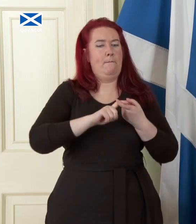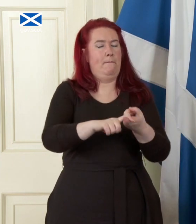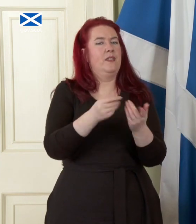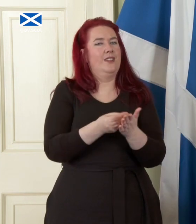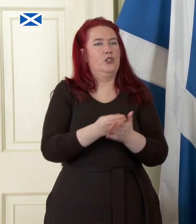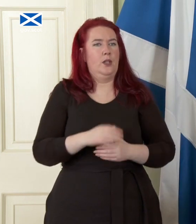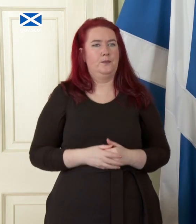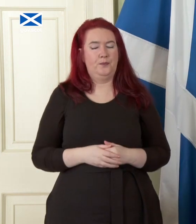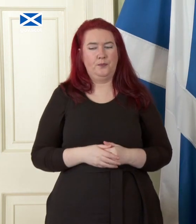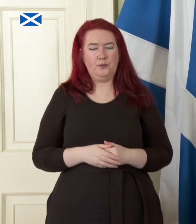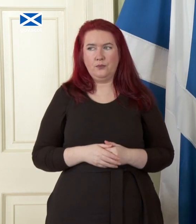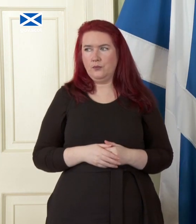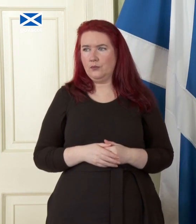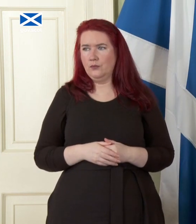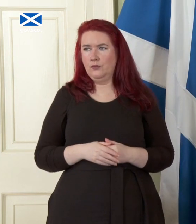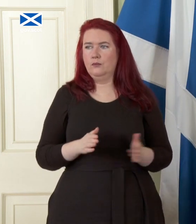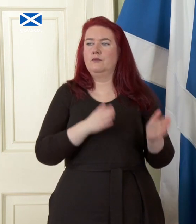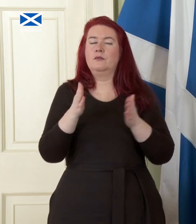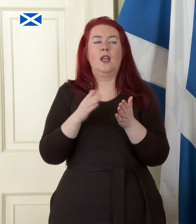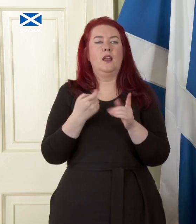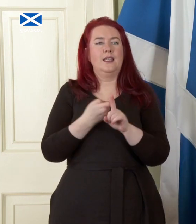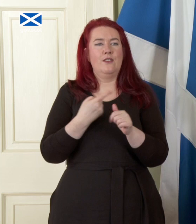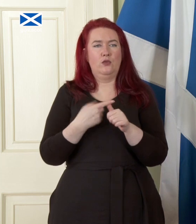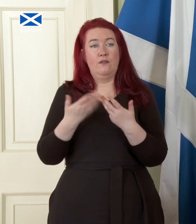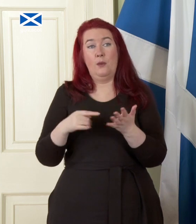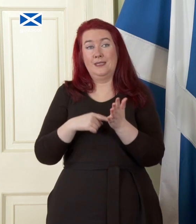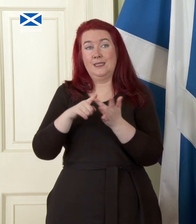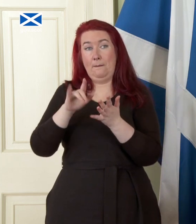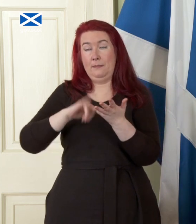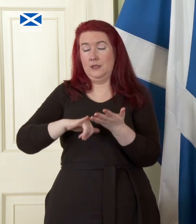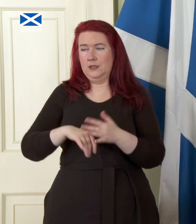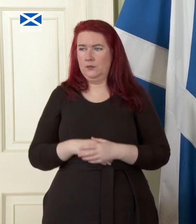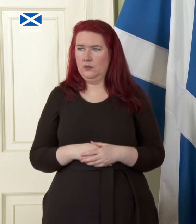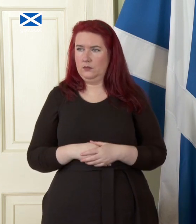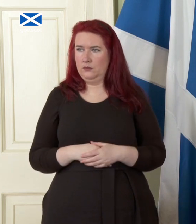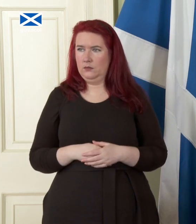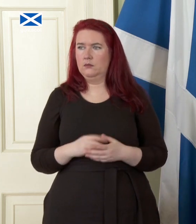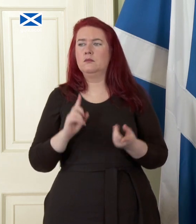from The Times. Thanks First Minister just to come back to Peter McMahon's point just so we